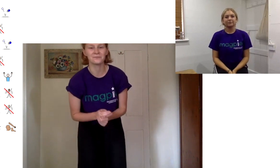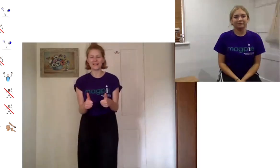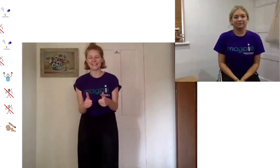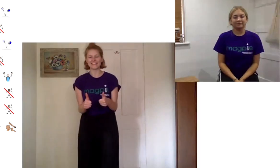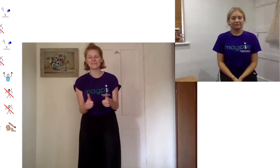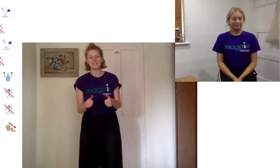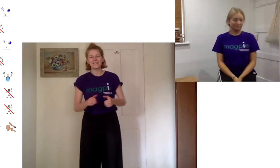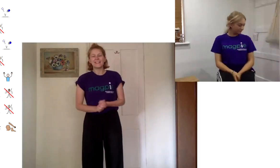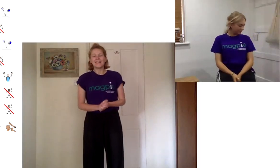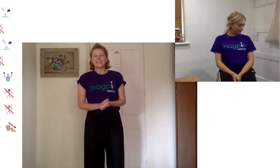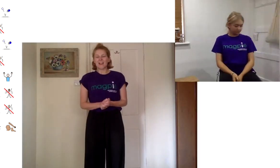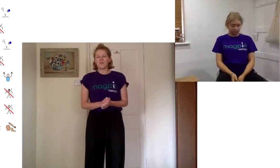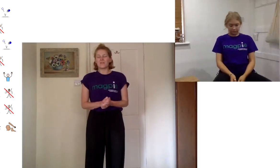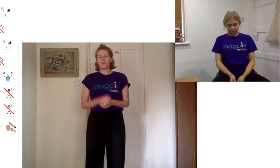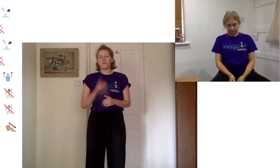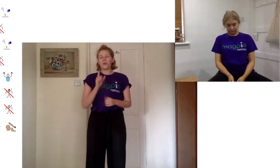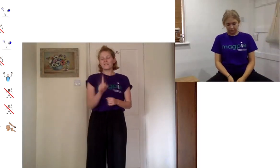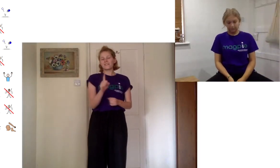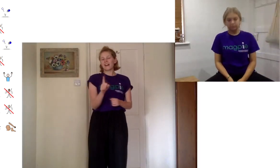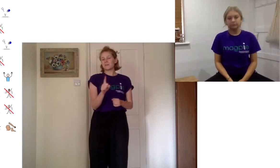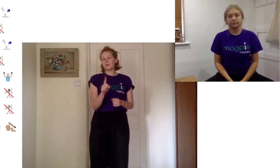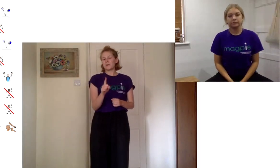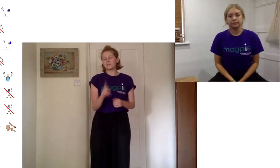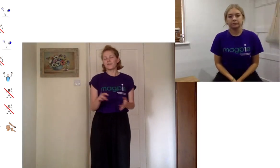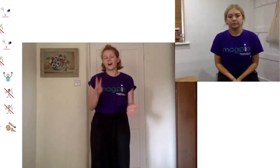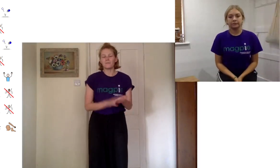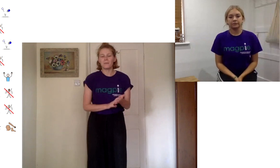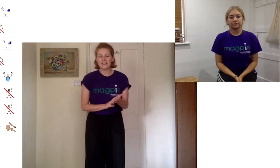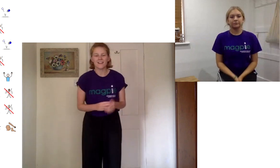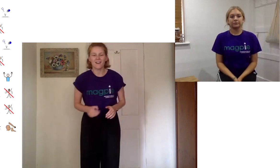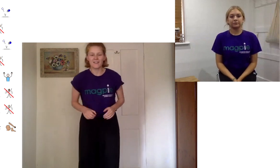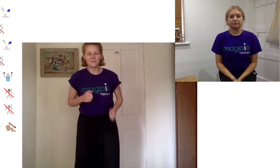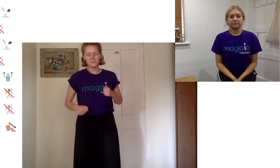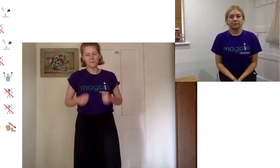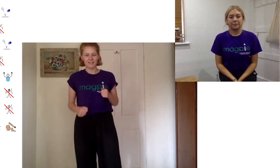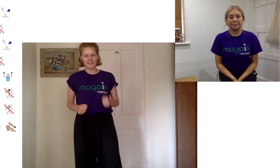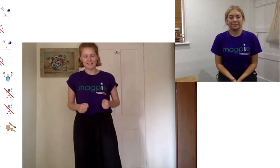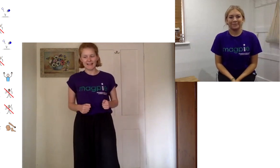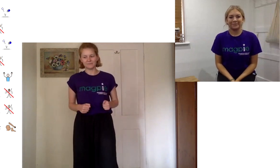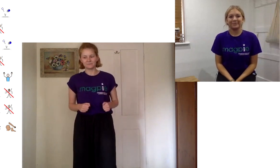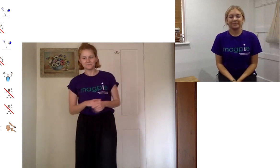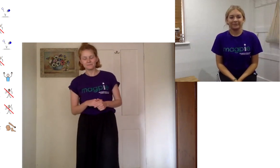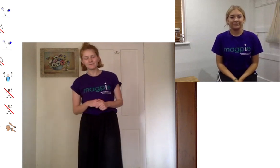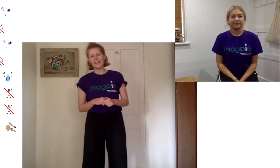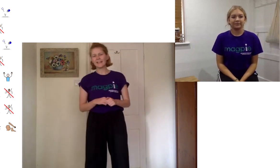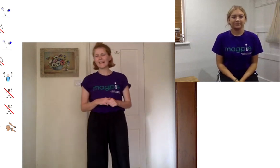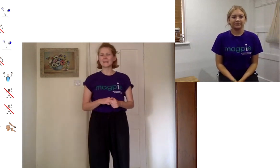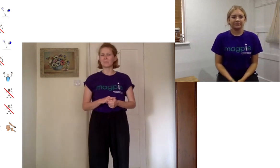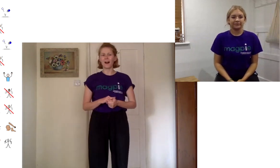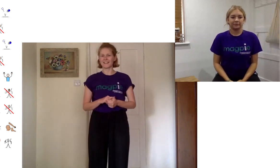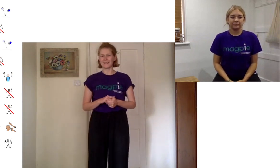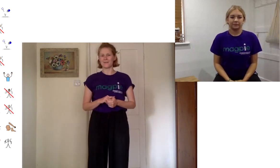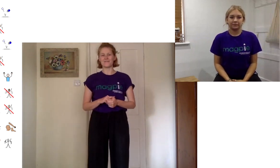brilliant so we've got one final move for our mascara dance today and that is a party move